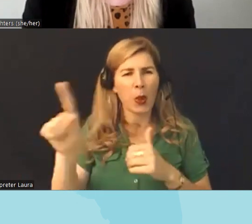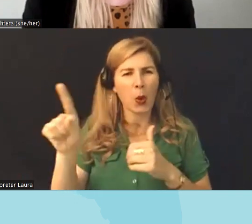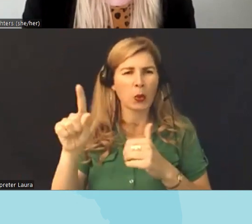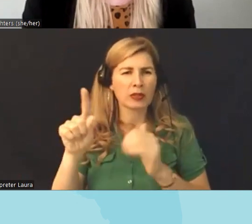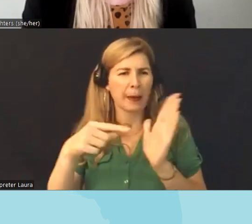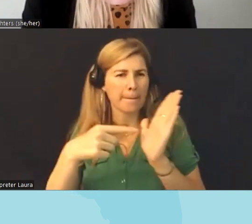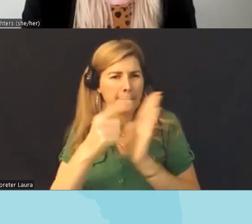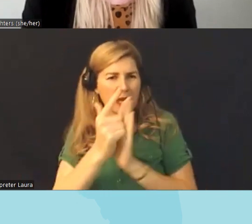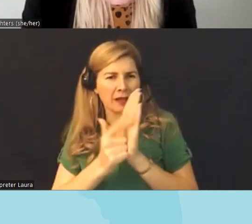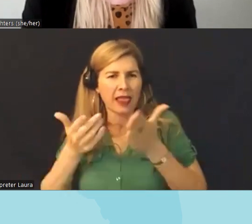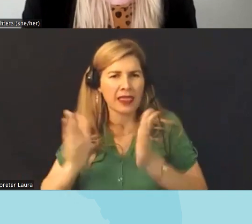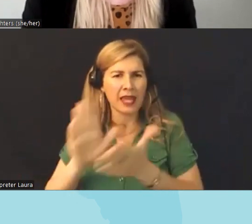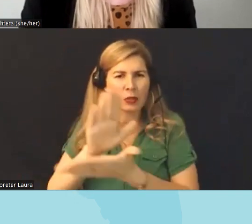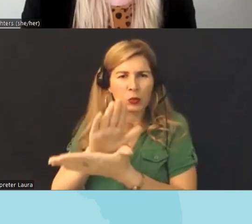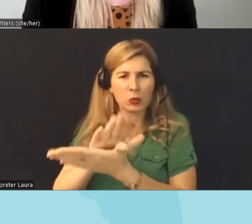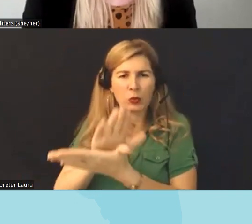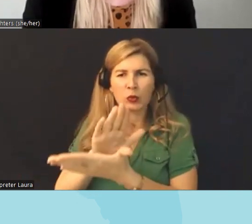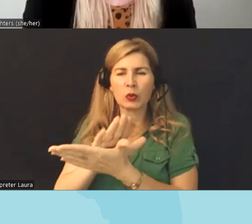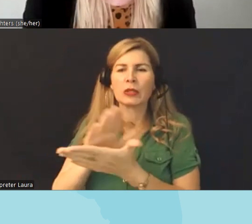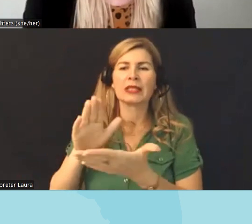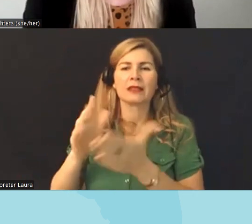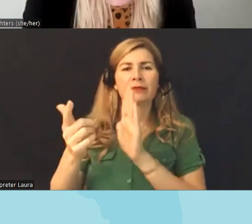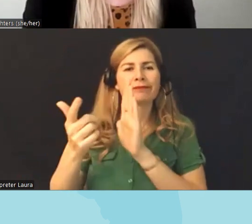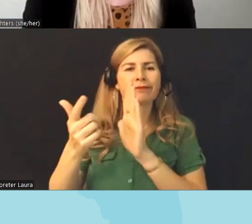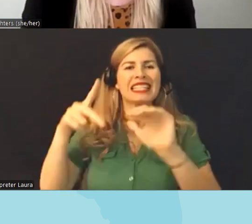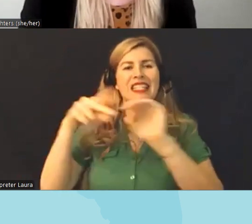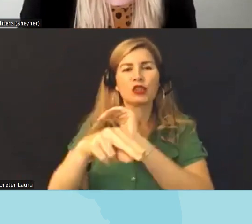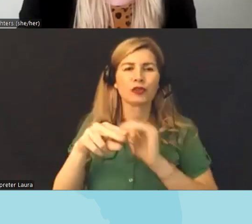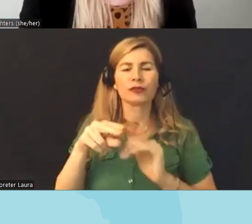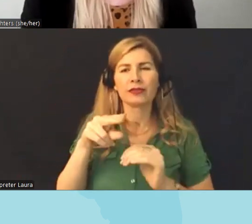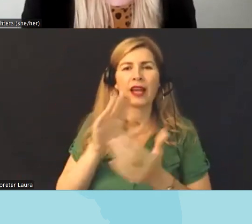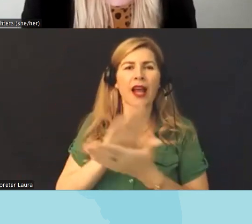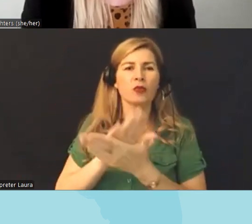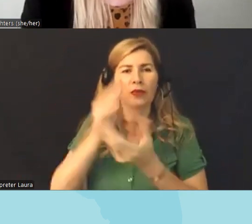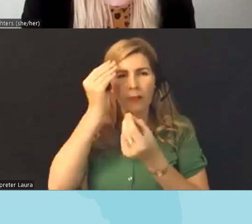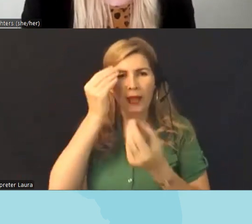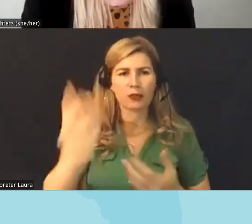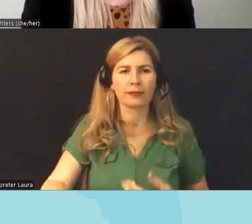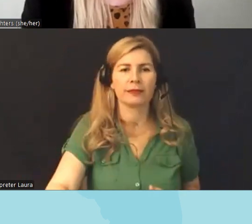censor classroom content and what do you see as the potential consequences those bills yeah